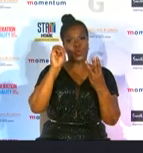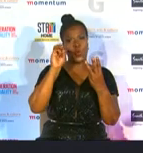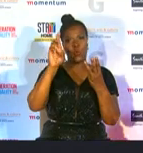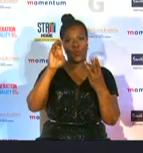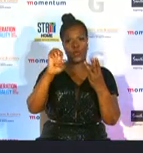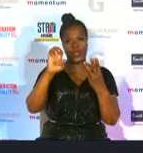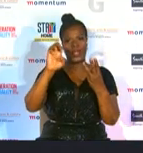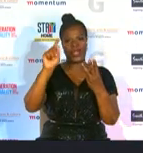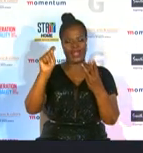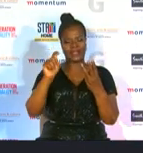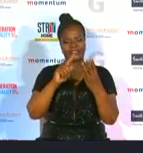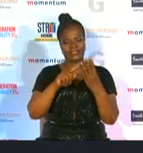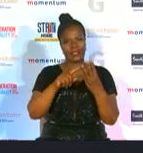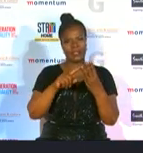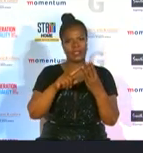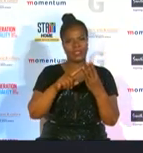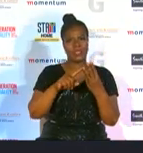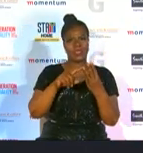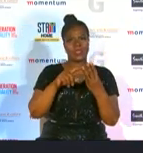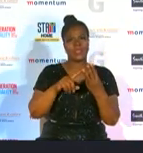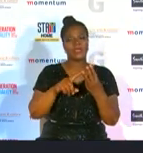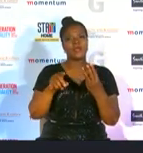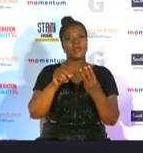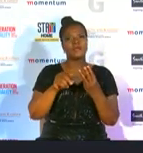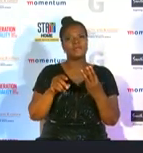protease baronost led the national netball team